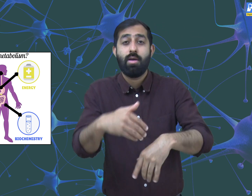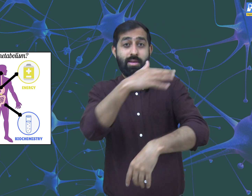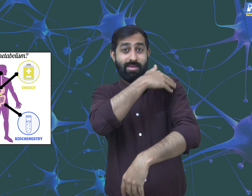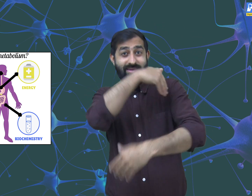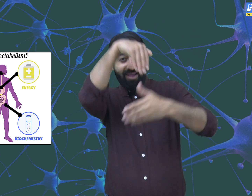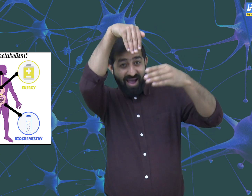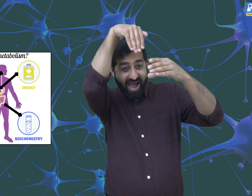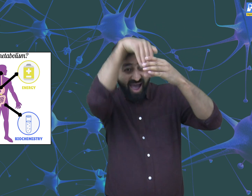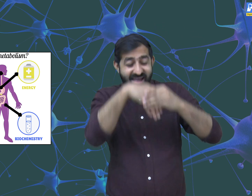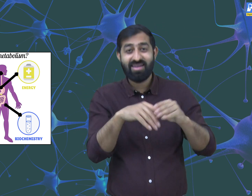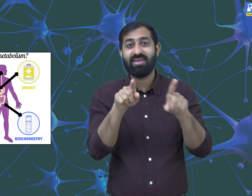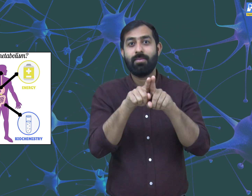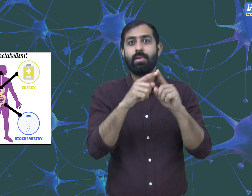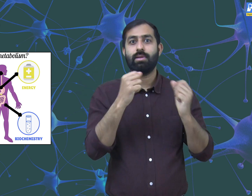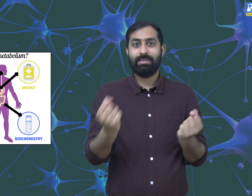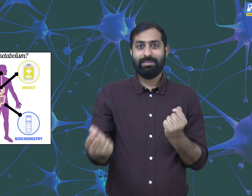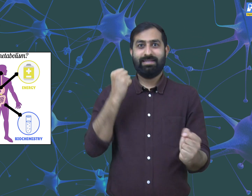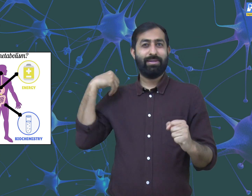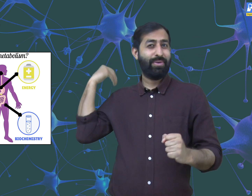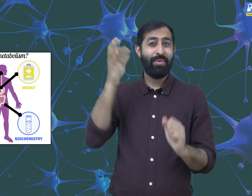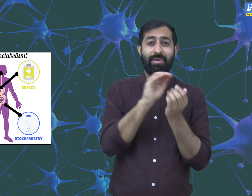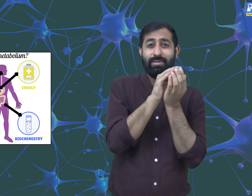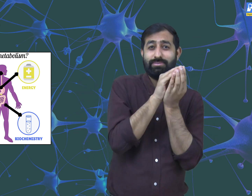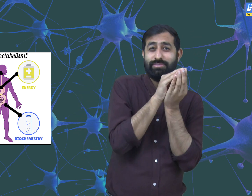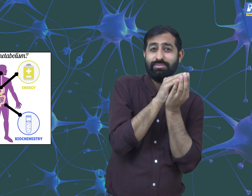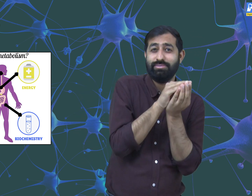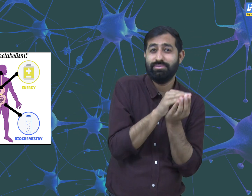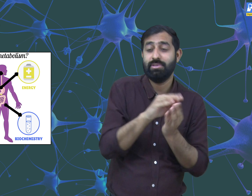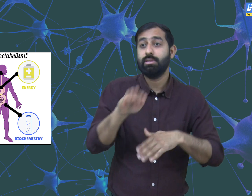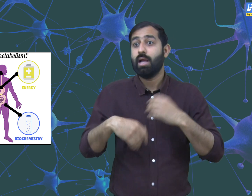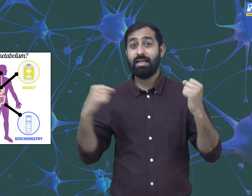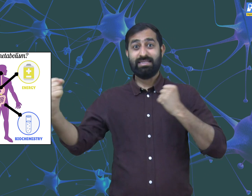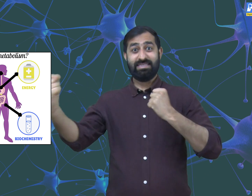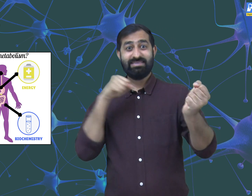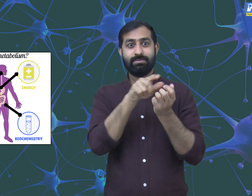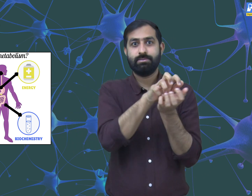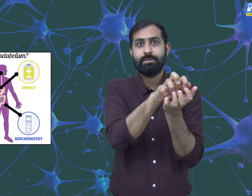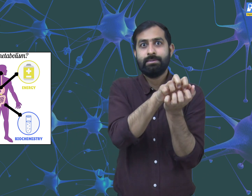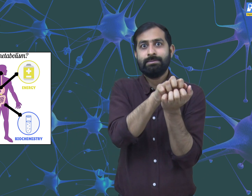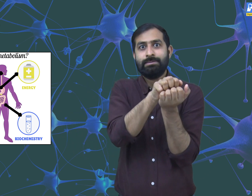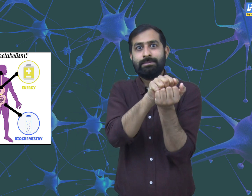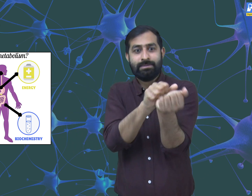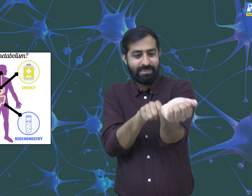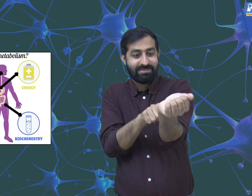because the muscles in the body were not used to work harder and that is why it results in